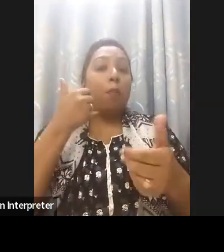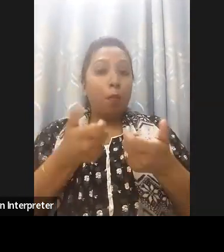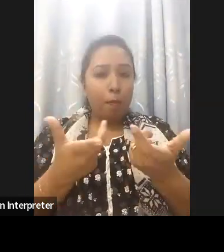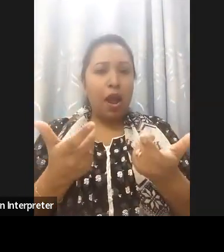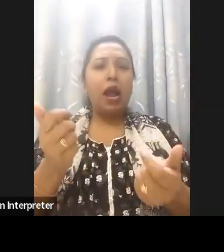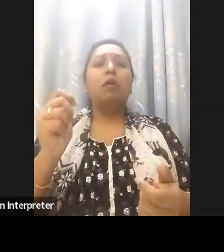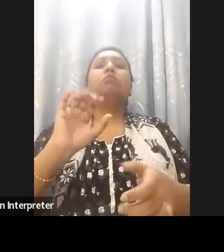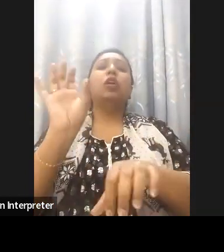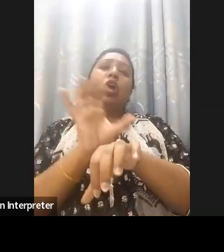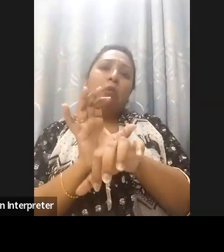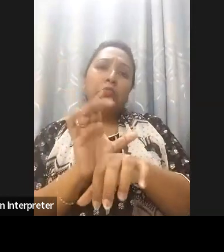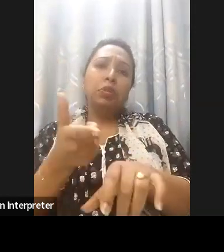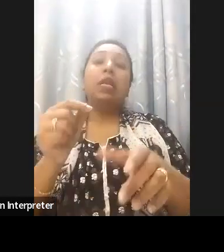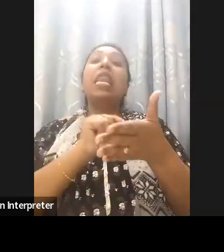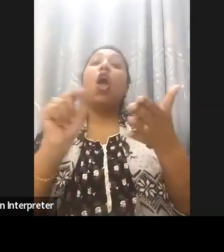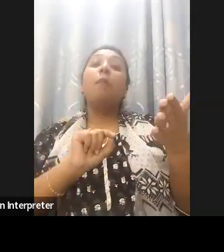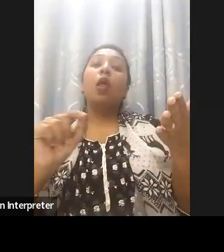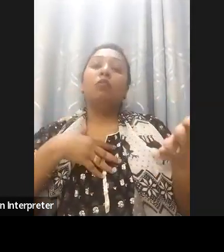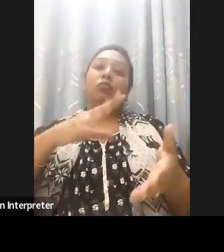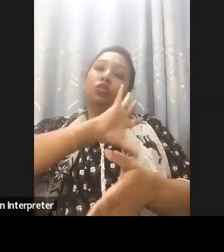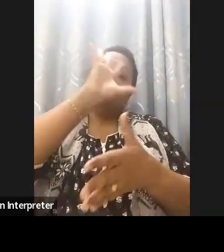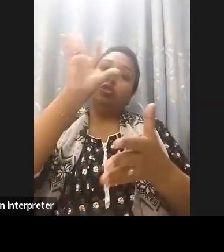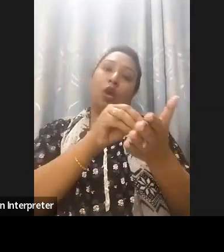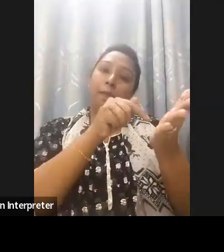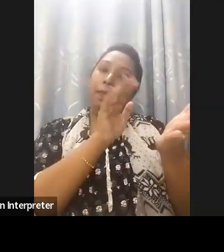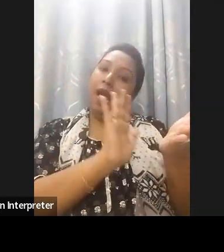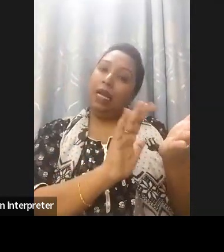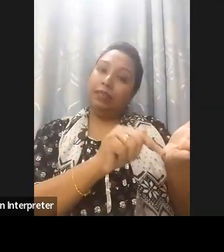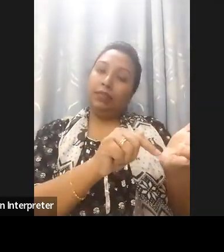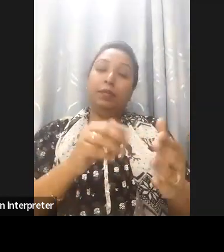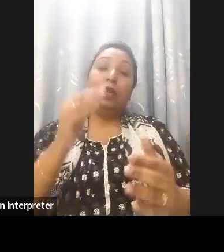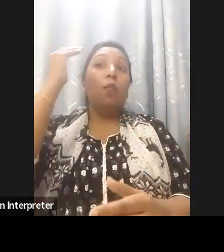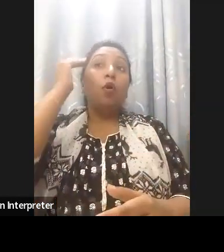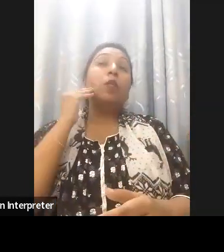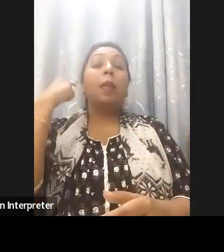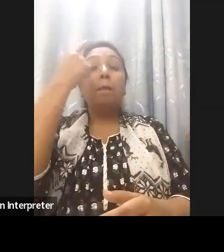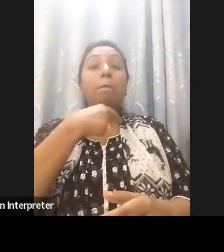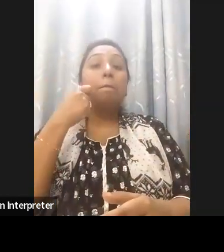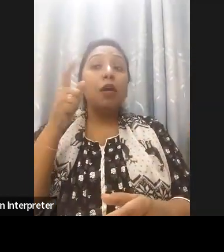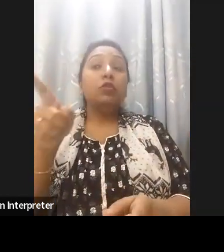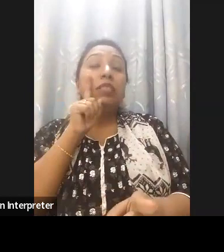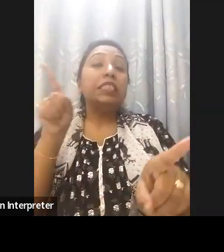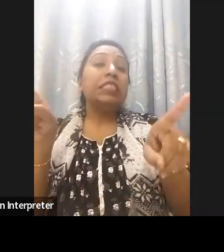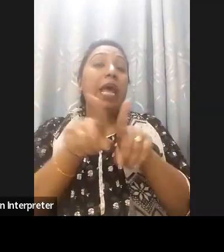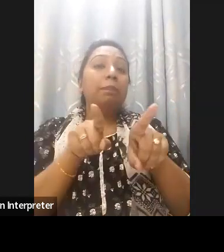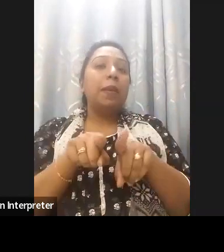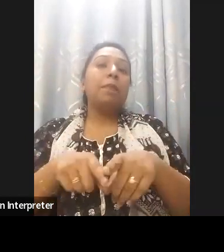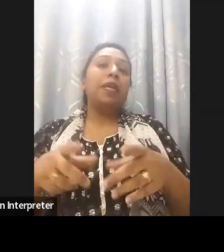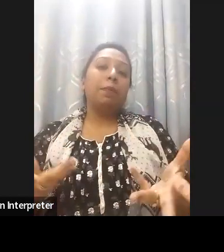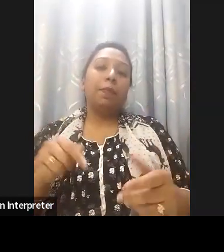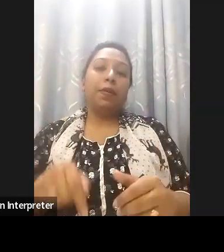pleased to know our law, Persons with Disabilities Rights and Protection Act 2013 has a separate